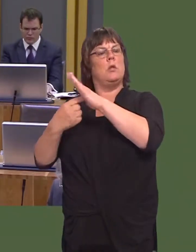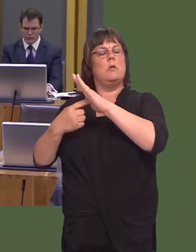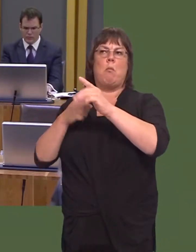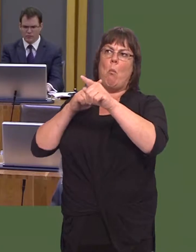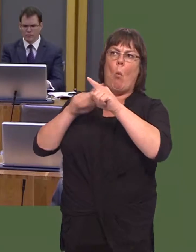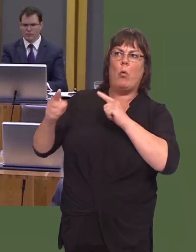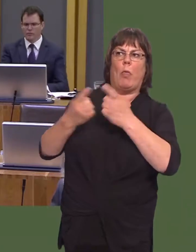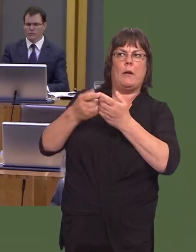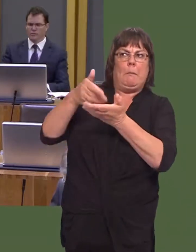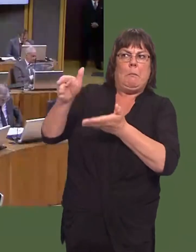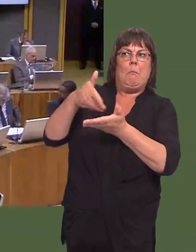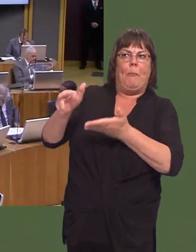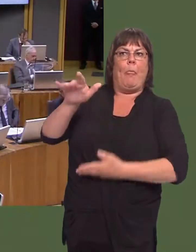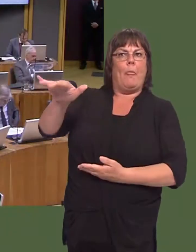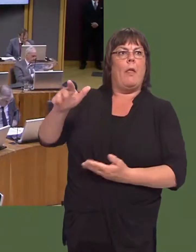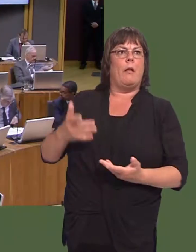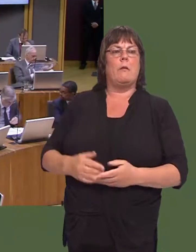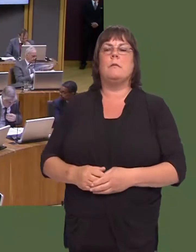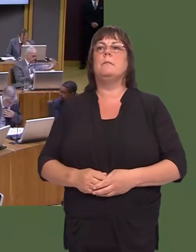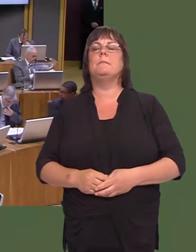Jenny Rathbone: Thank you, First Minister.